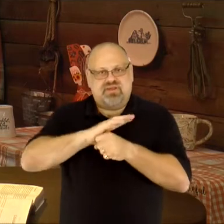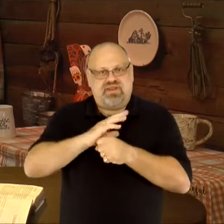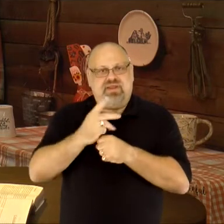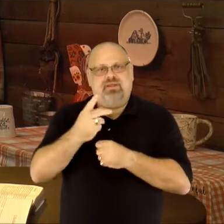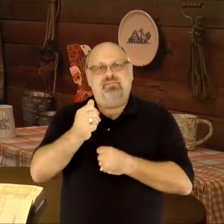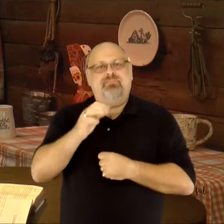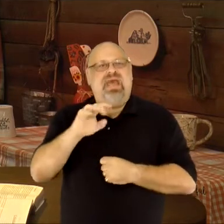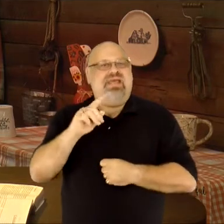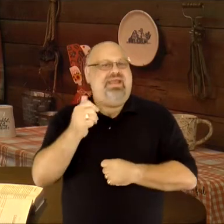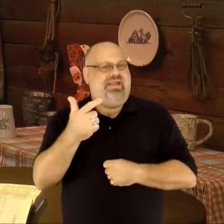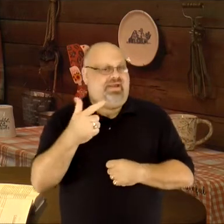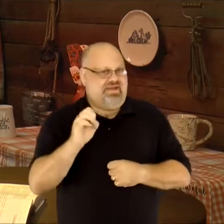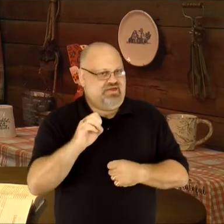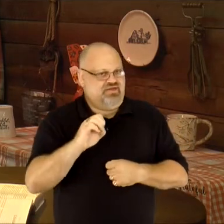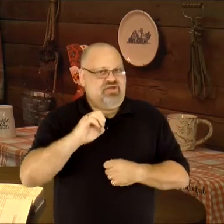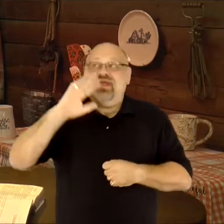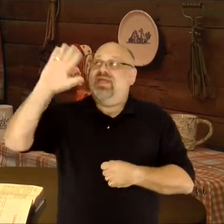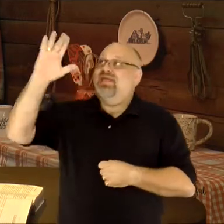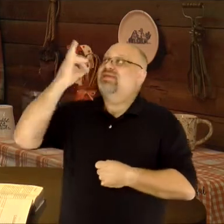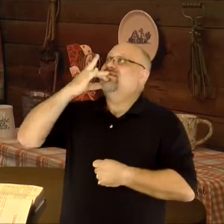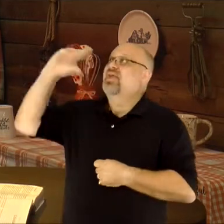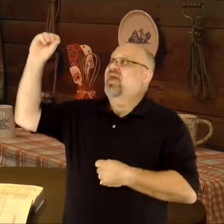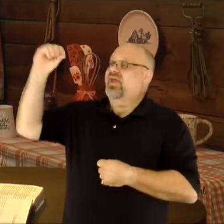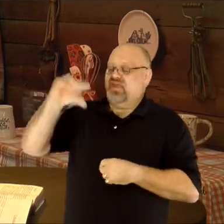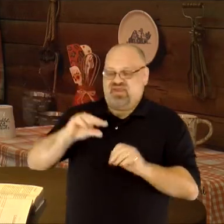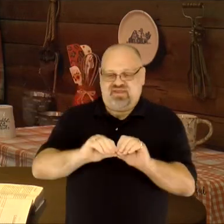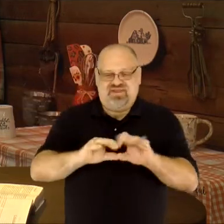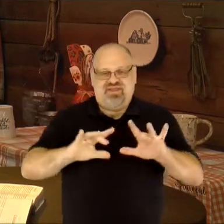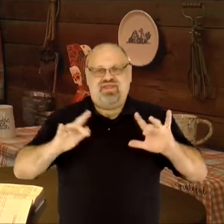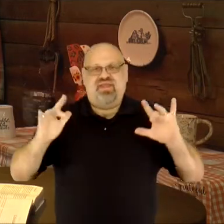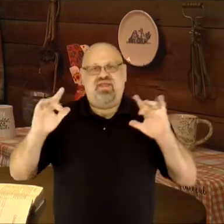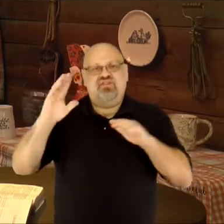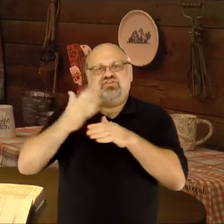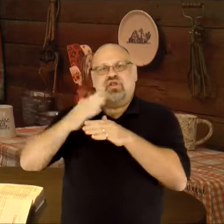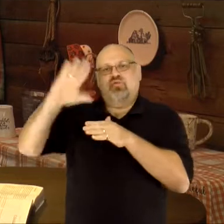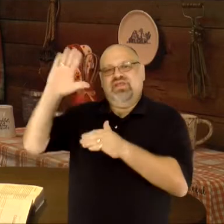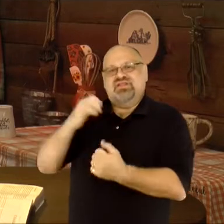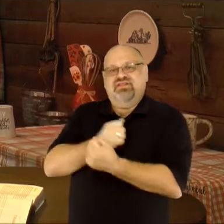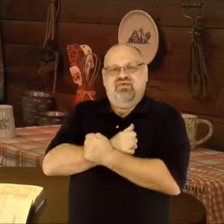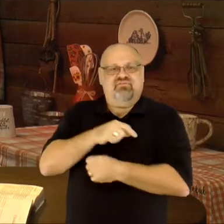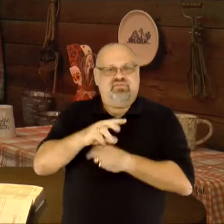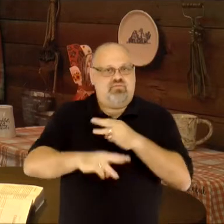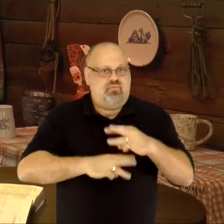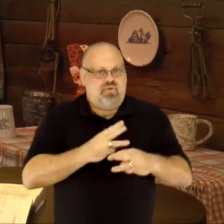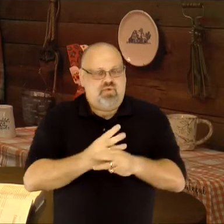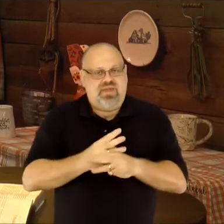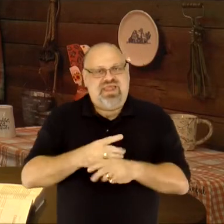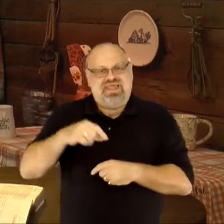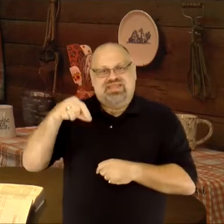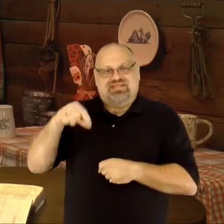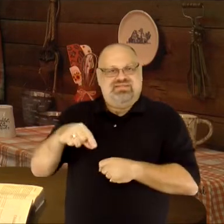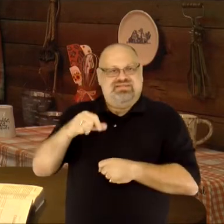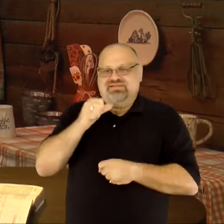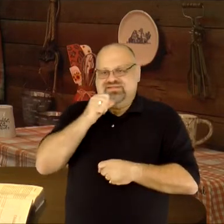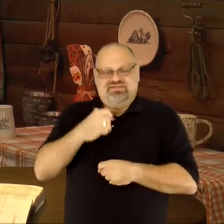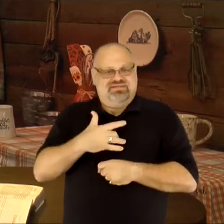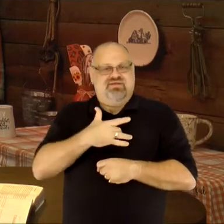we get to be part of the complete package to shine His light and share His love in this world.